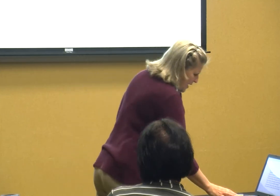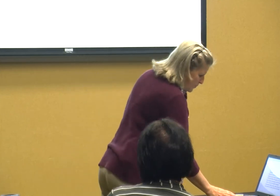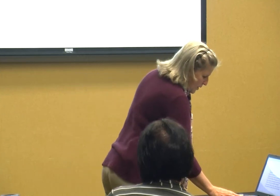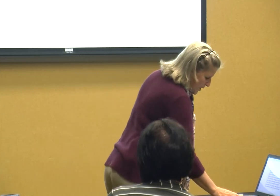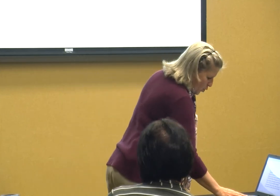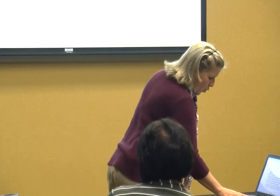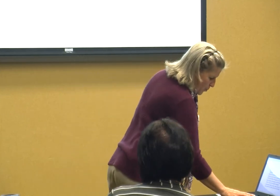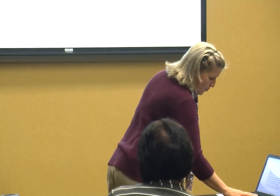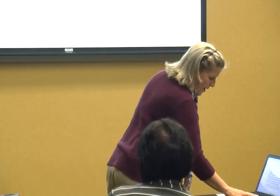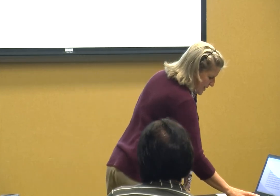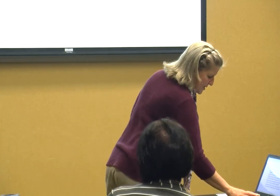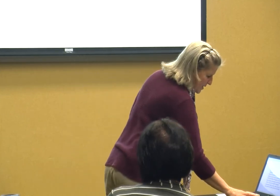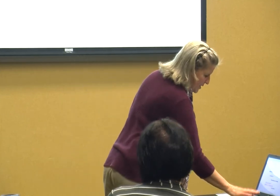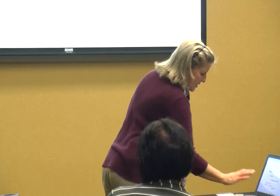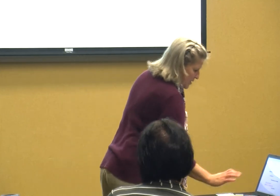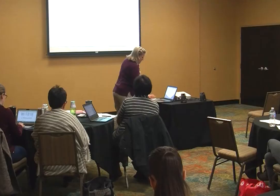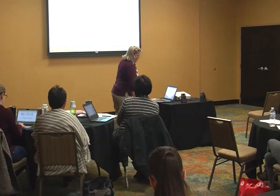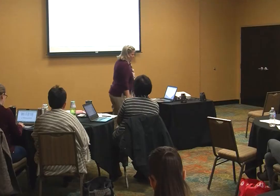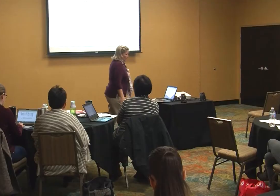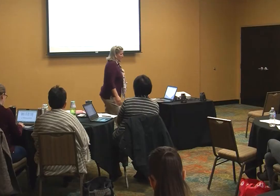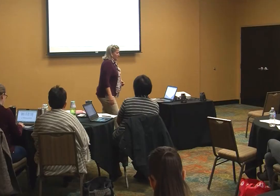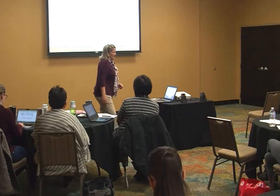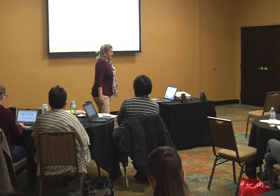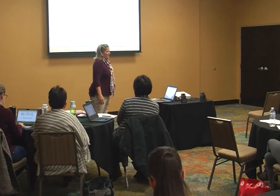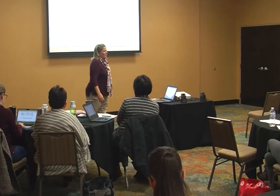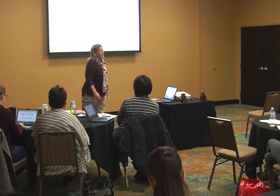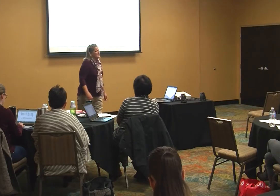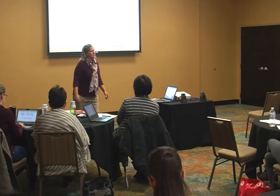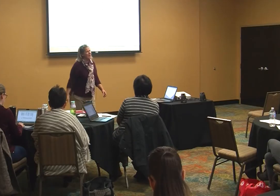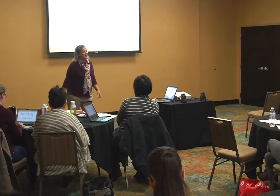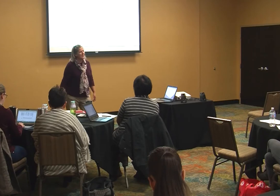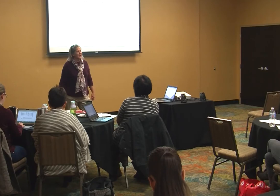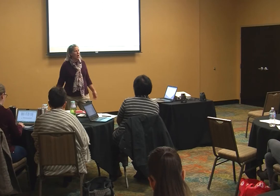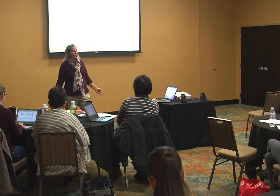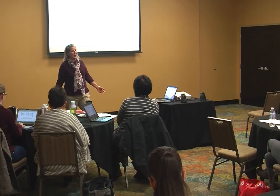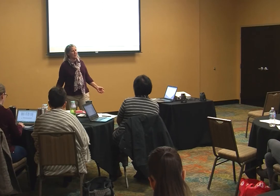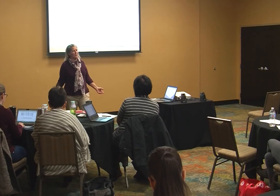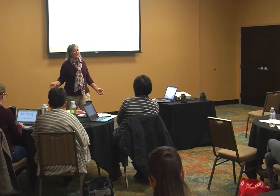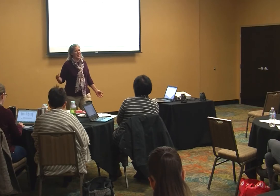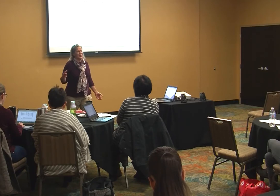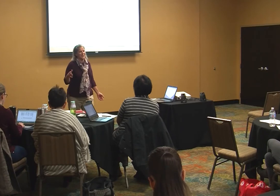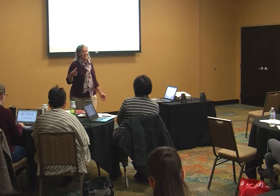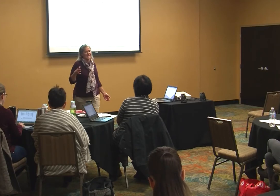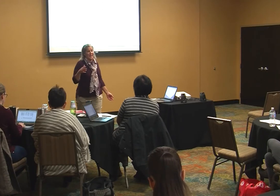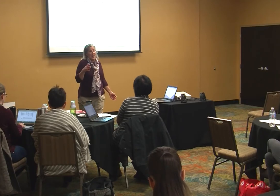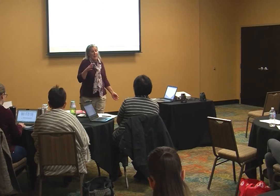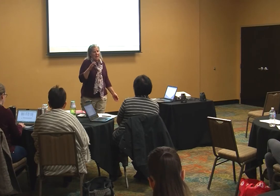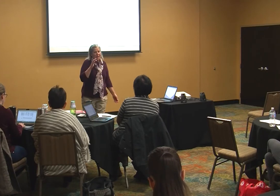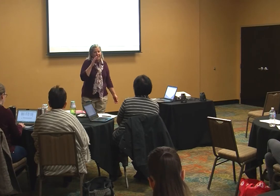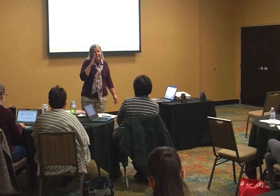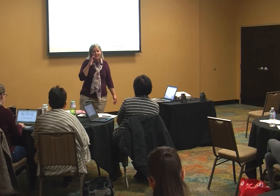I'm going to incorporate rhythm and stuff so now let's talk about communication since that's the